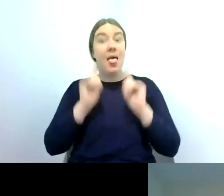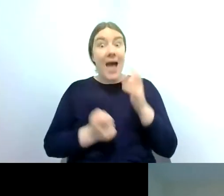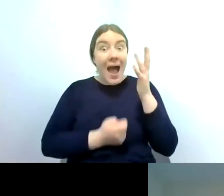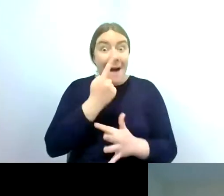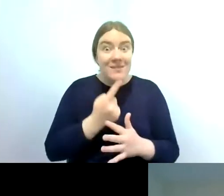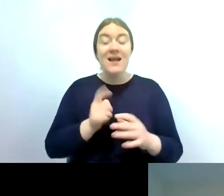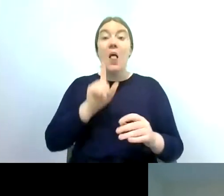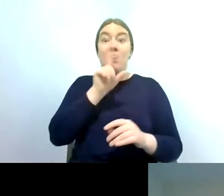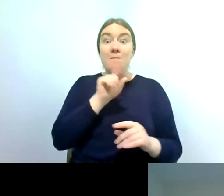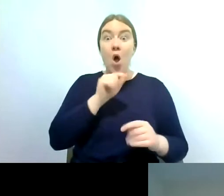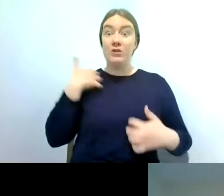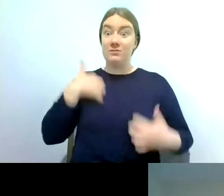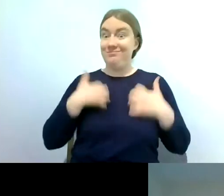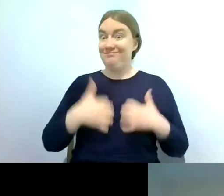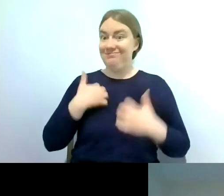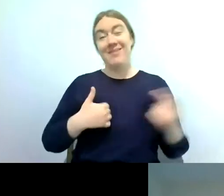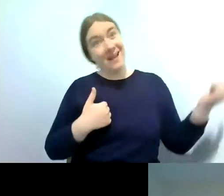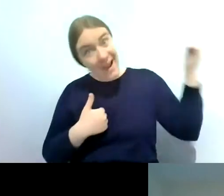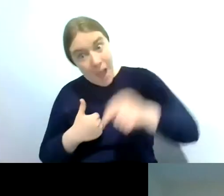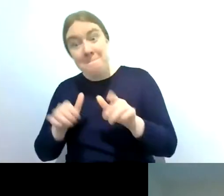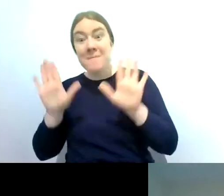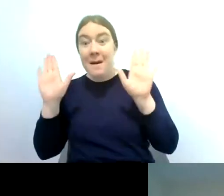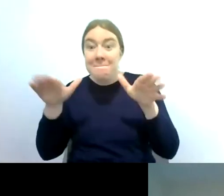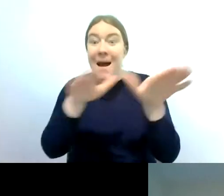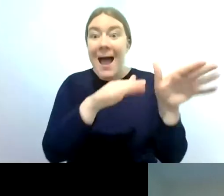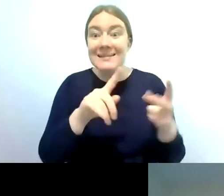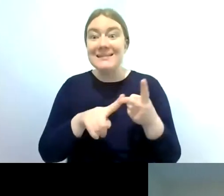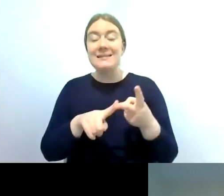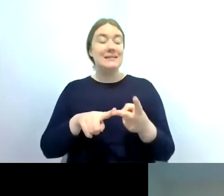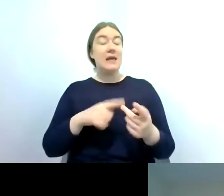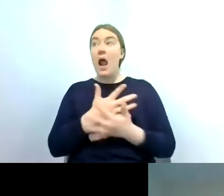in the evenings the bats feeding on them uh larger insects will feed on them